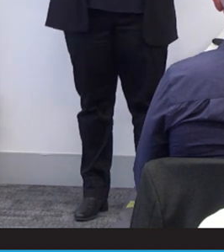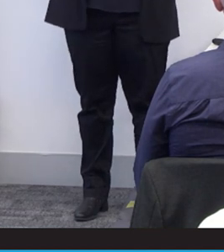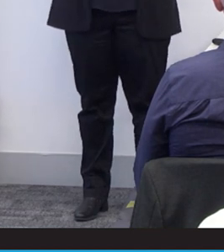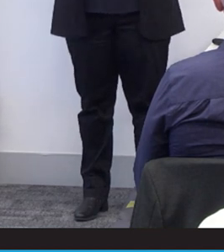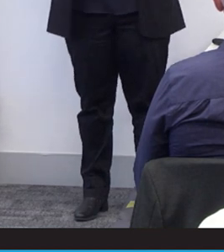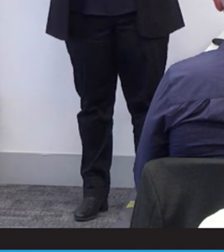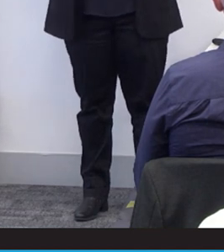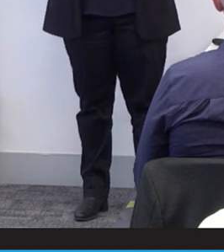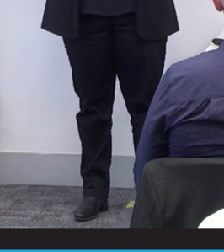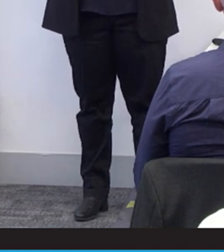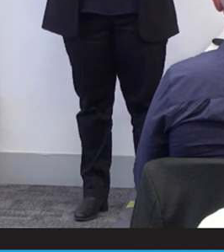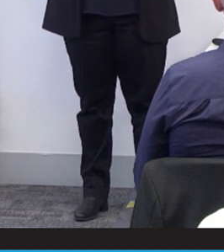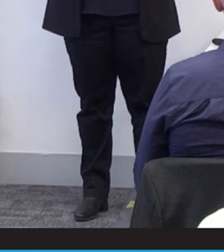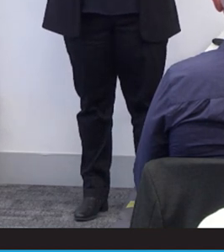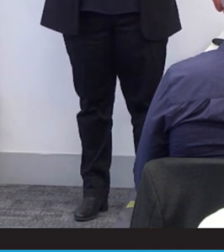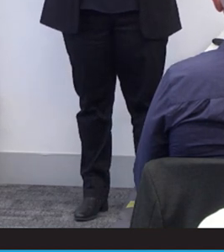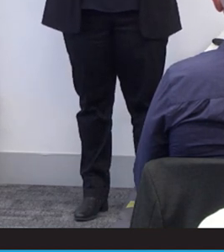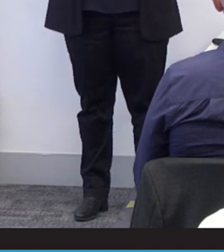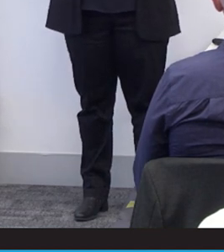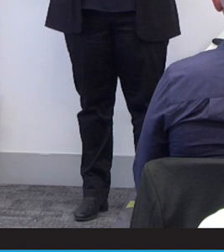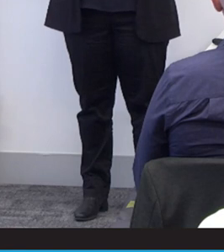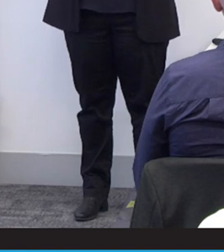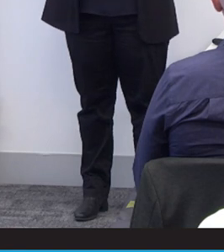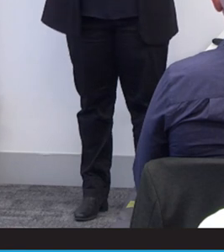on the realities of having a disability and seeking assistance from the profession